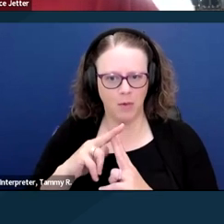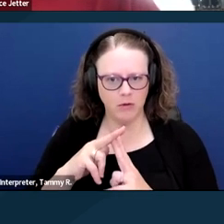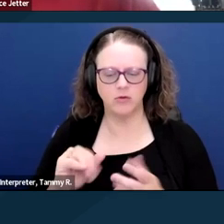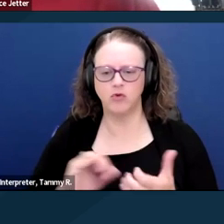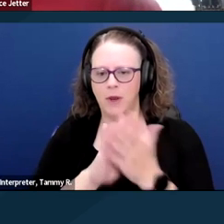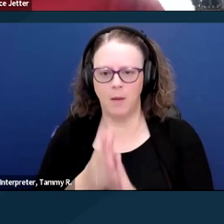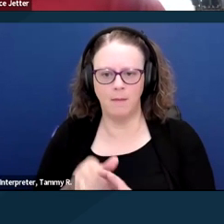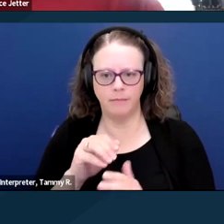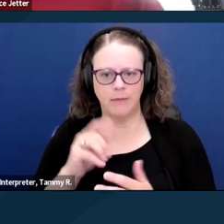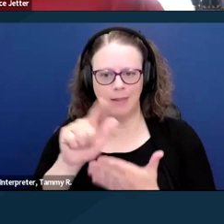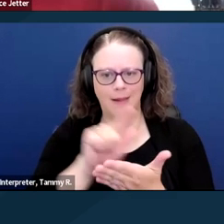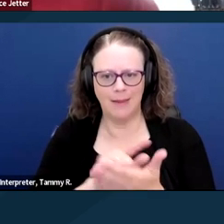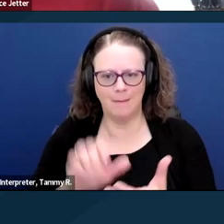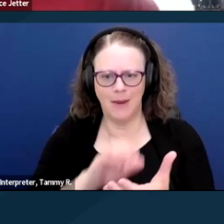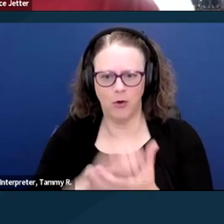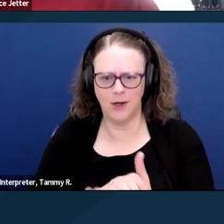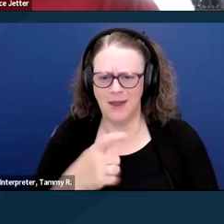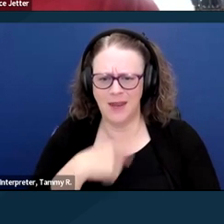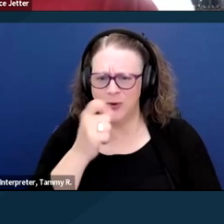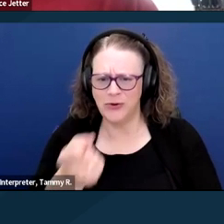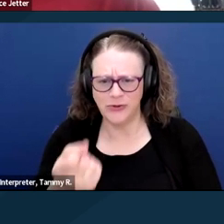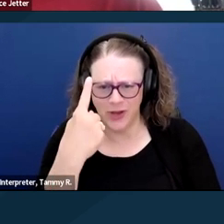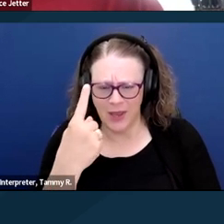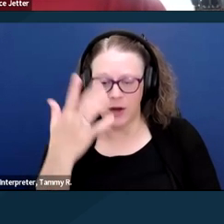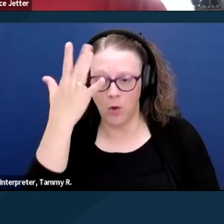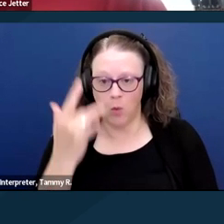I don't understand why they feel